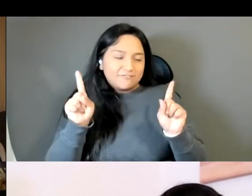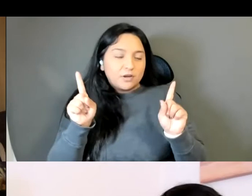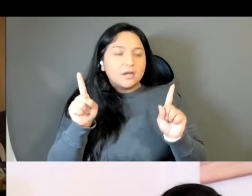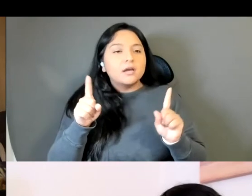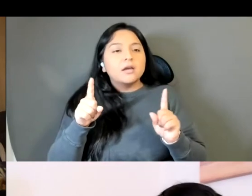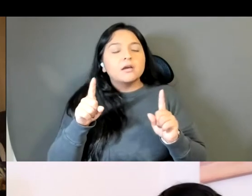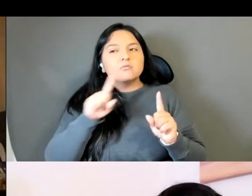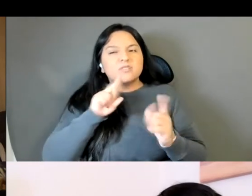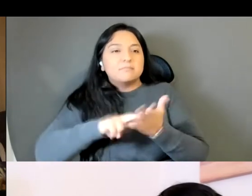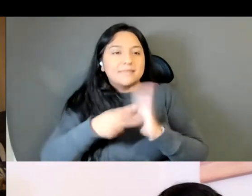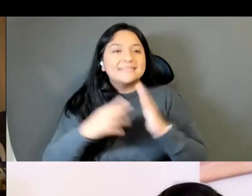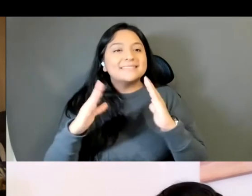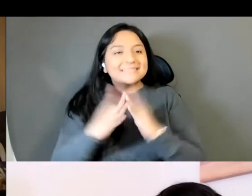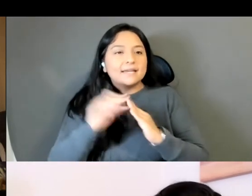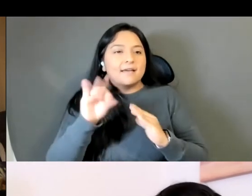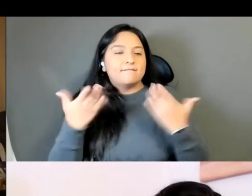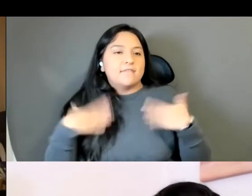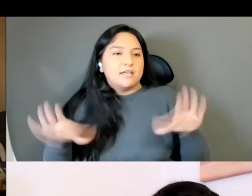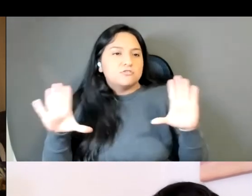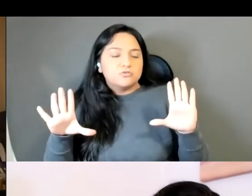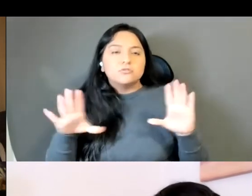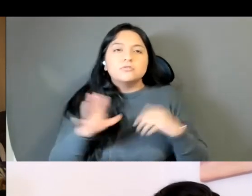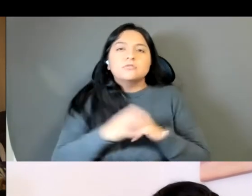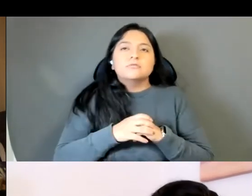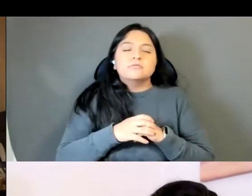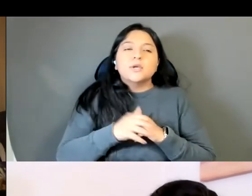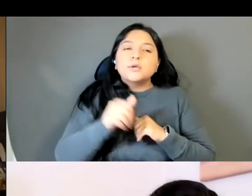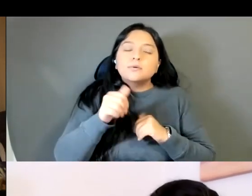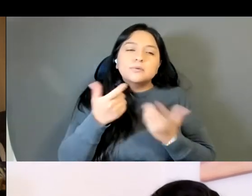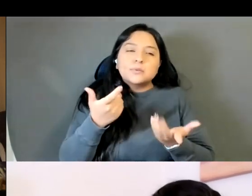even looking for the city as connotations of something like you don't, because it's